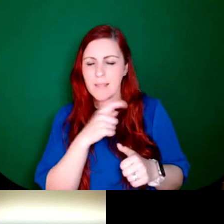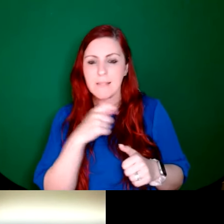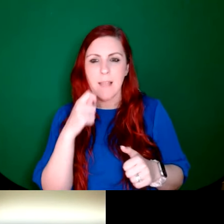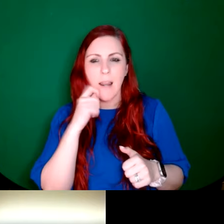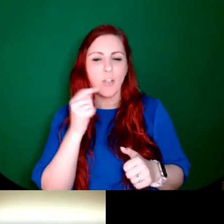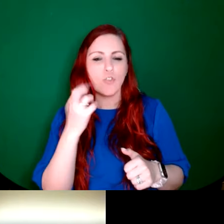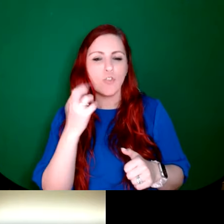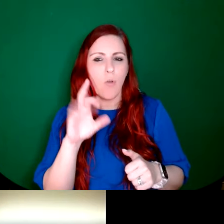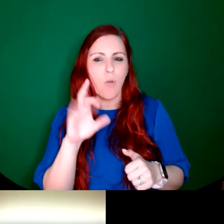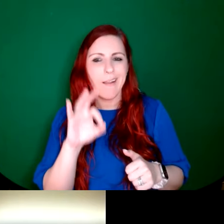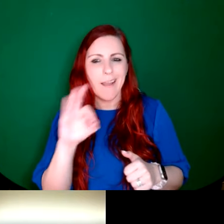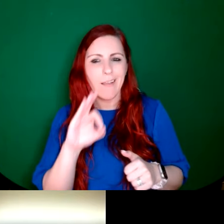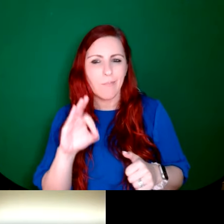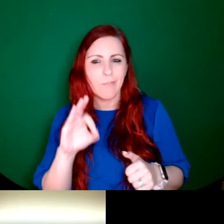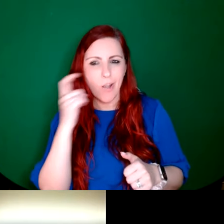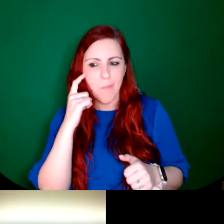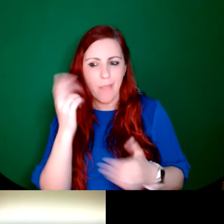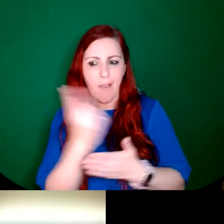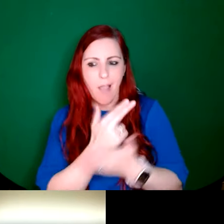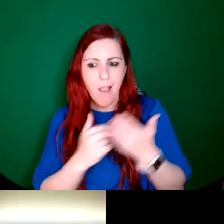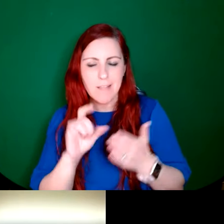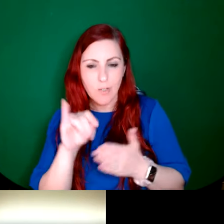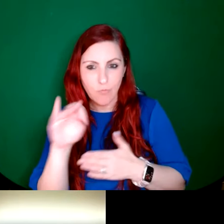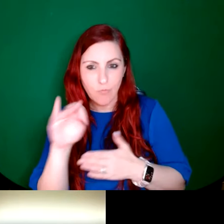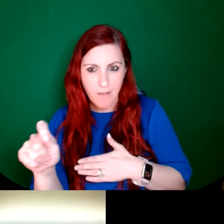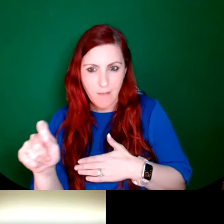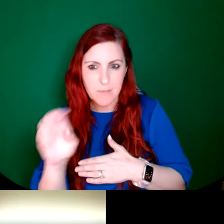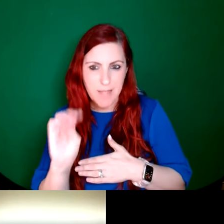conscious about their arts and crafts credentials, the idea that one artist was